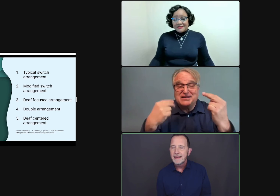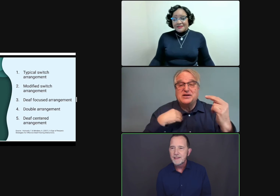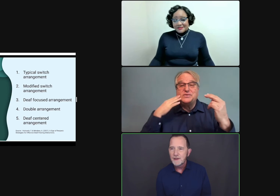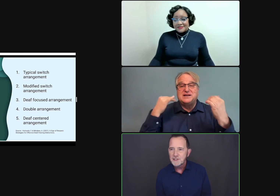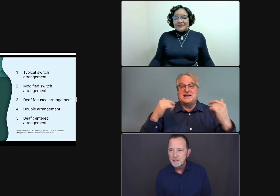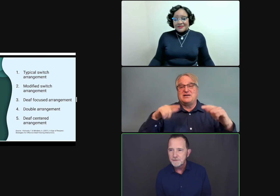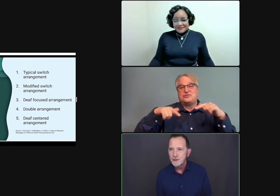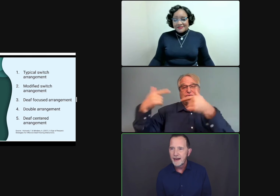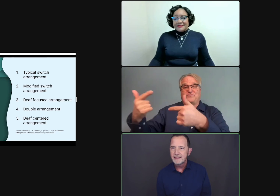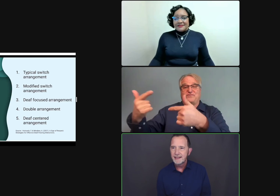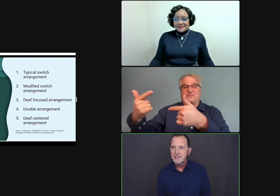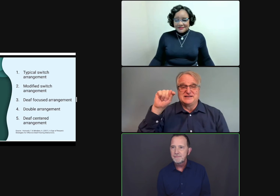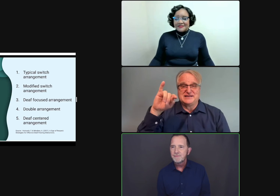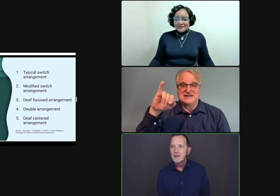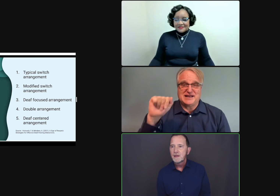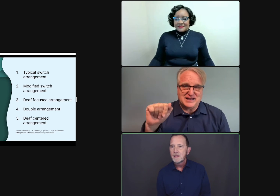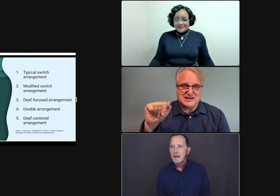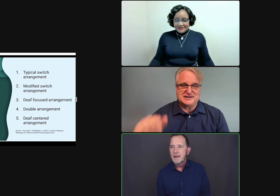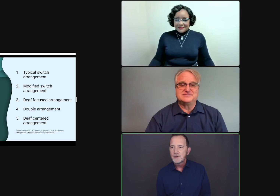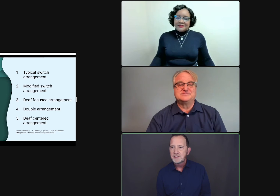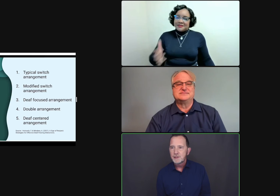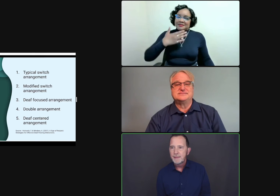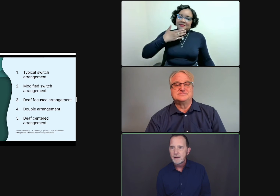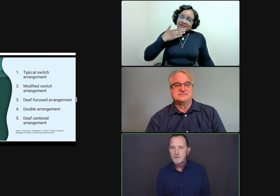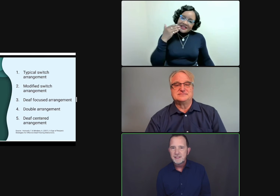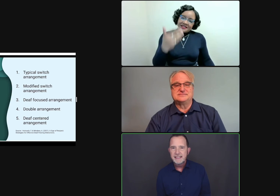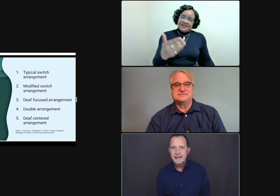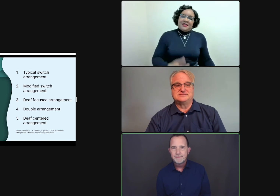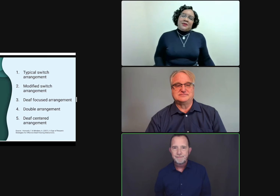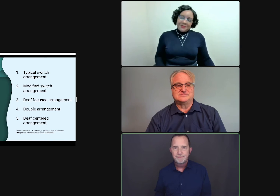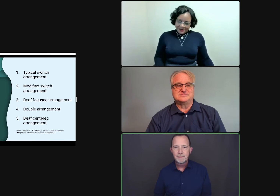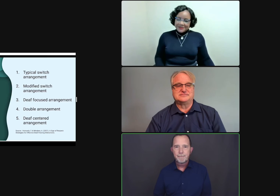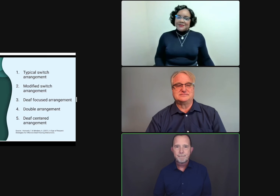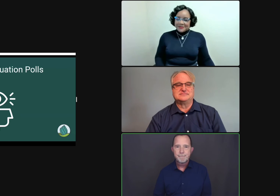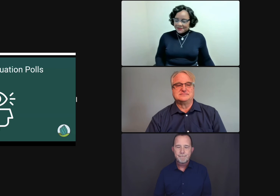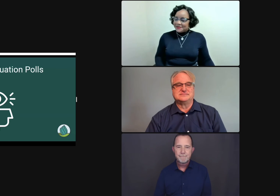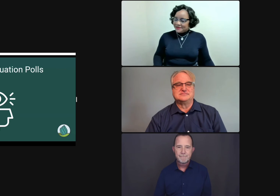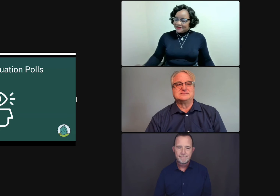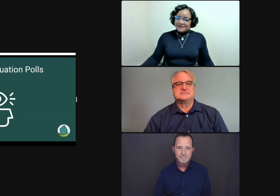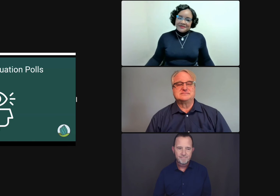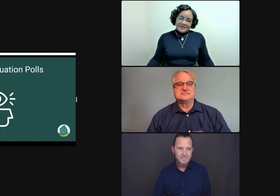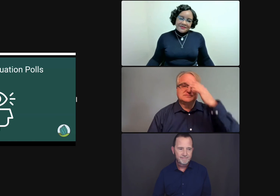Thank you all so much for your kind attention. I'm now going to turn it back over to Tia. Yes, thank you.